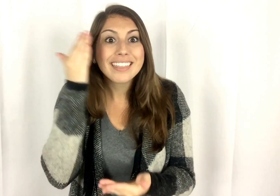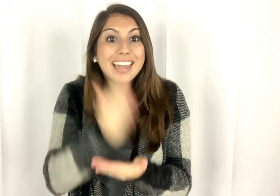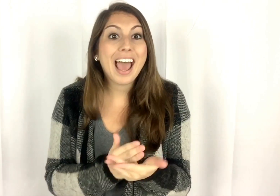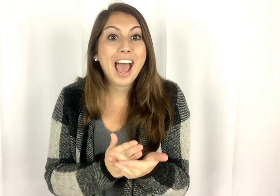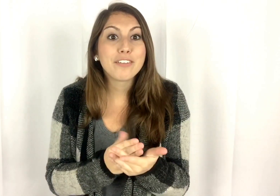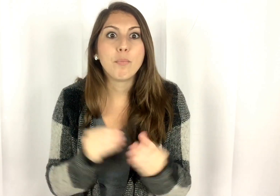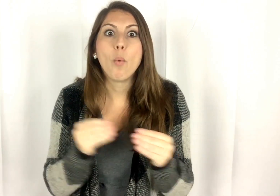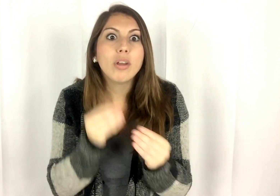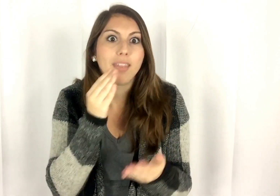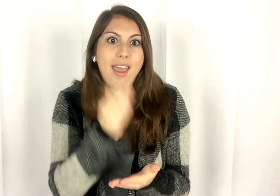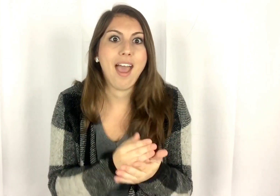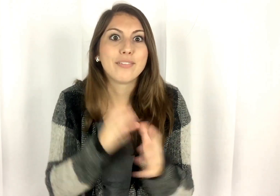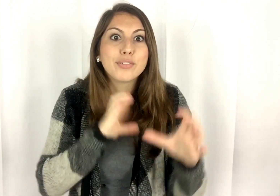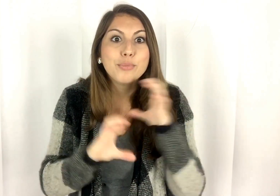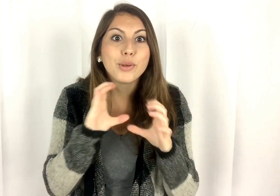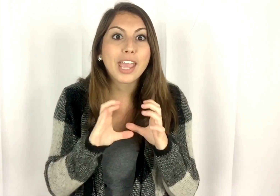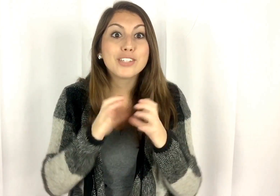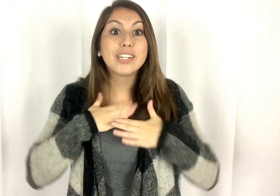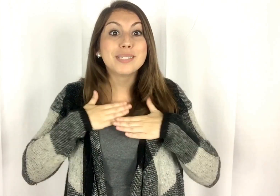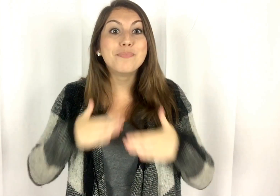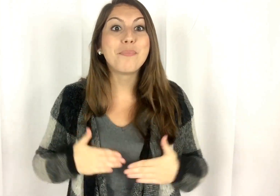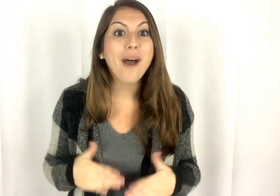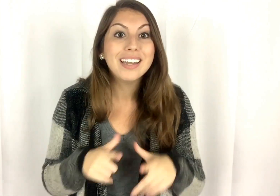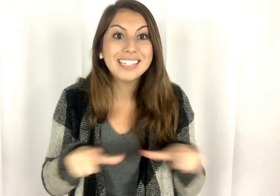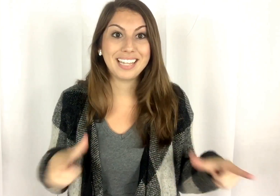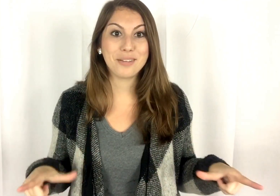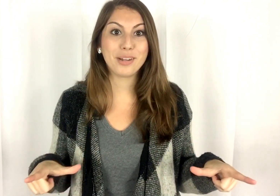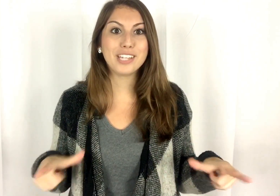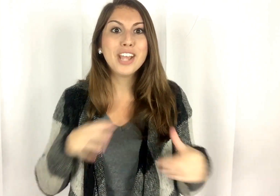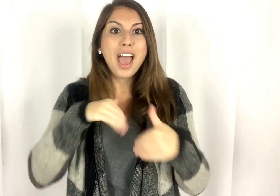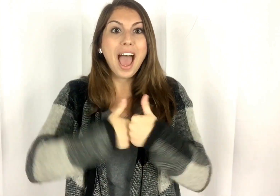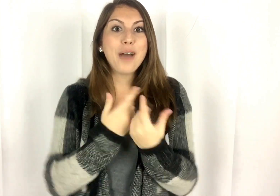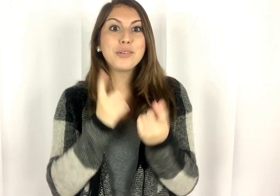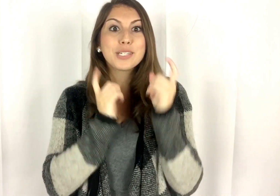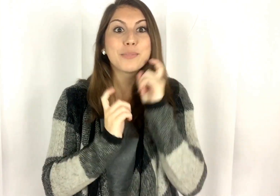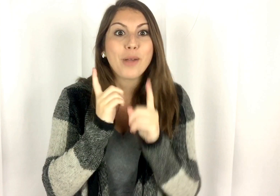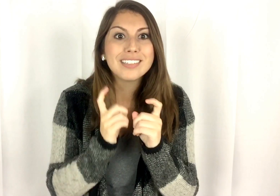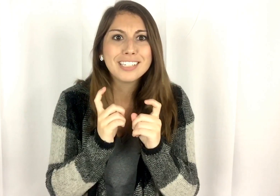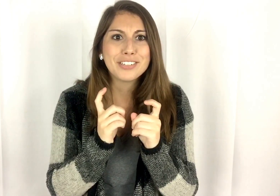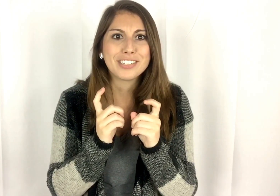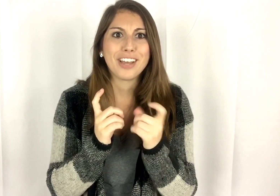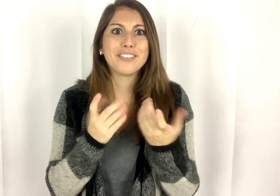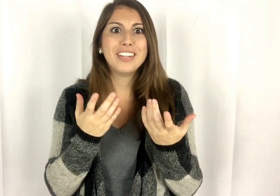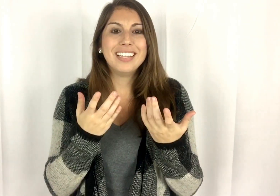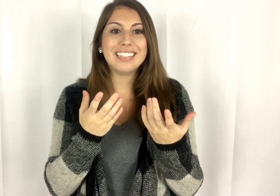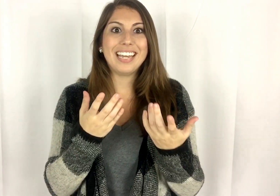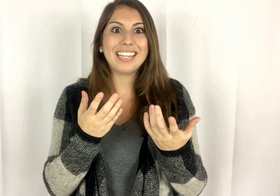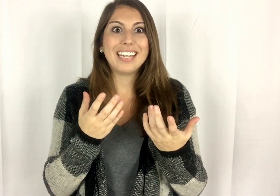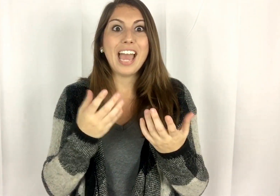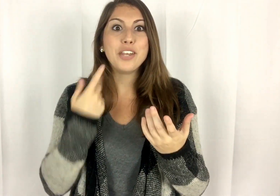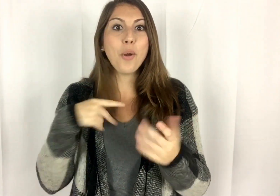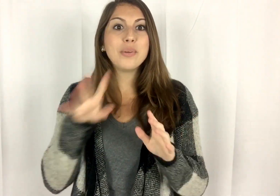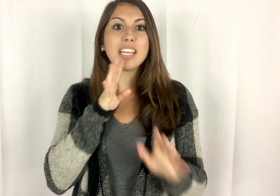the half, more than half, of communication is body language, how you're expressing yourself. And you're always